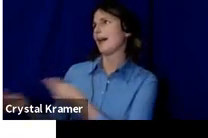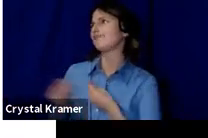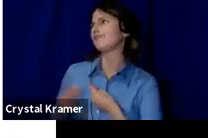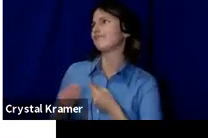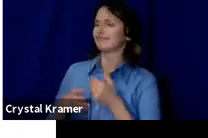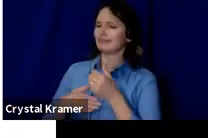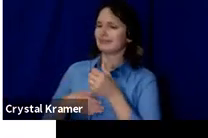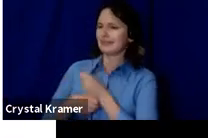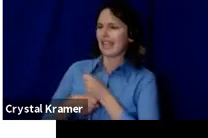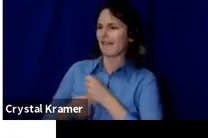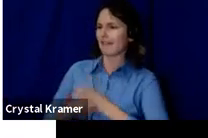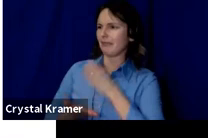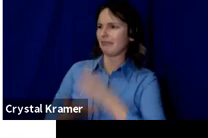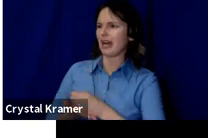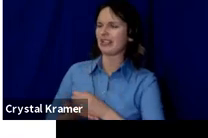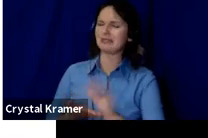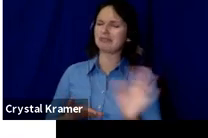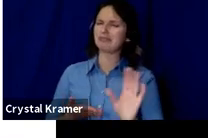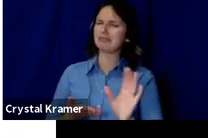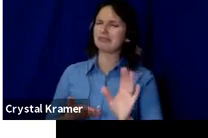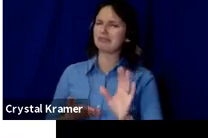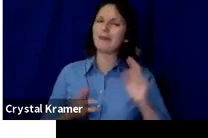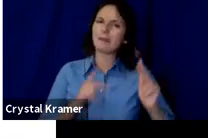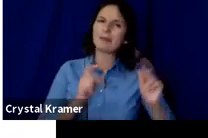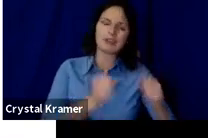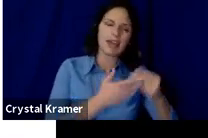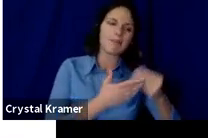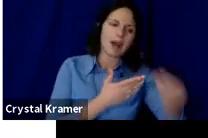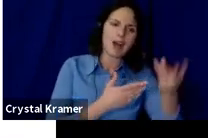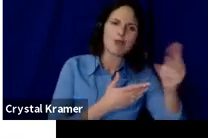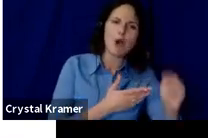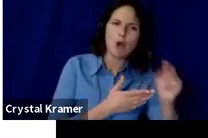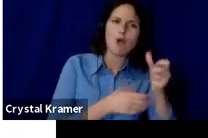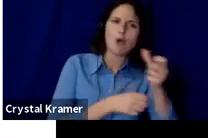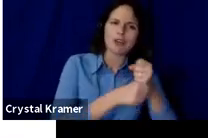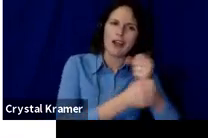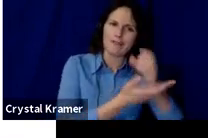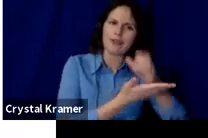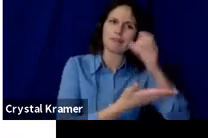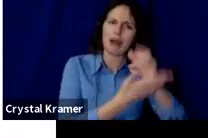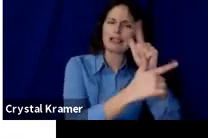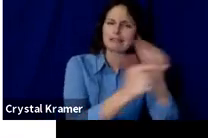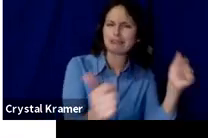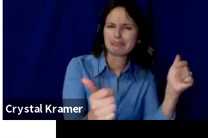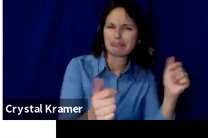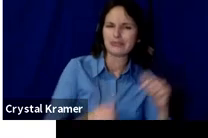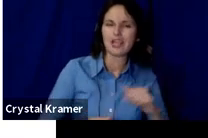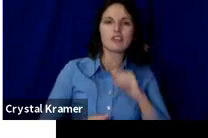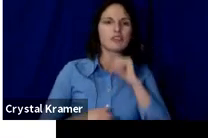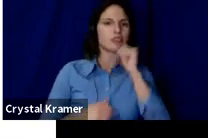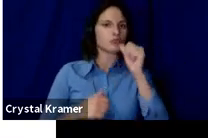They are giving to you because they believe in you and so don't offer huge rewards that